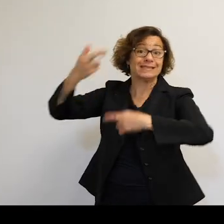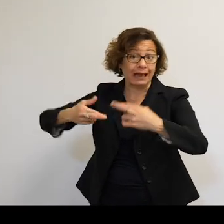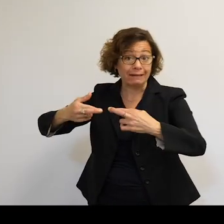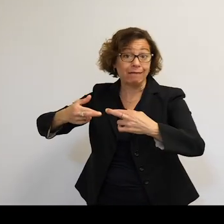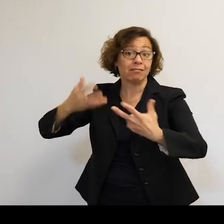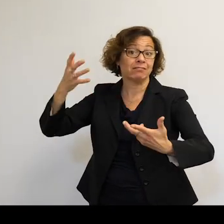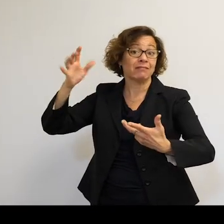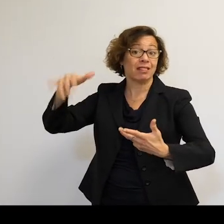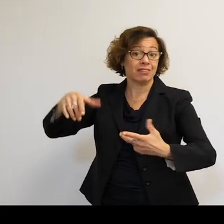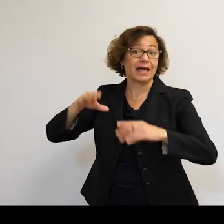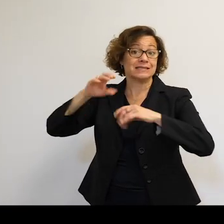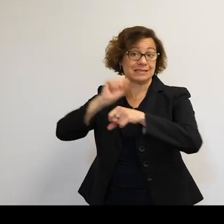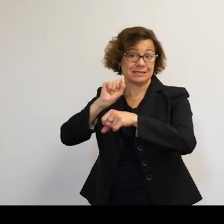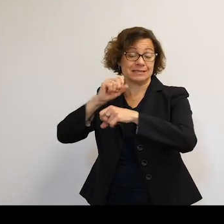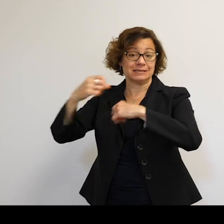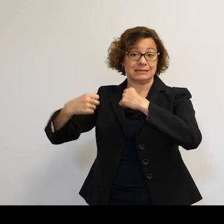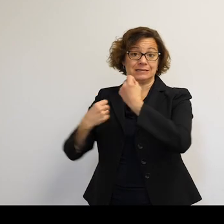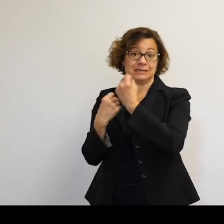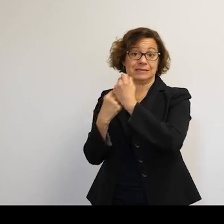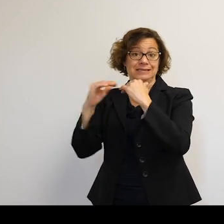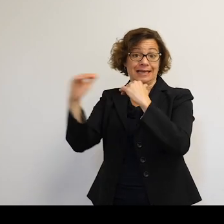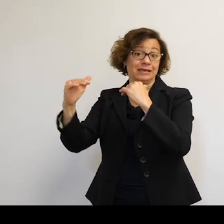And that sustainability is definitely on the cards now. That's a good question.